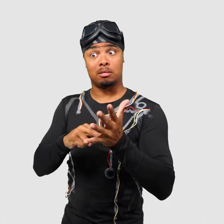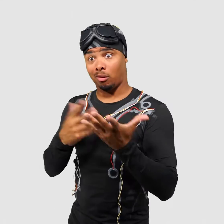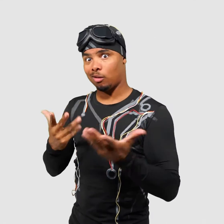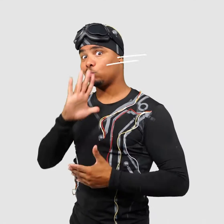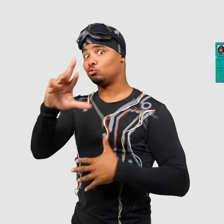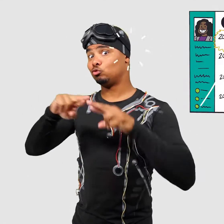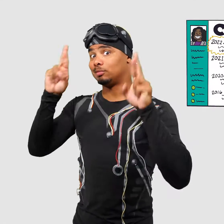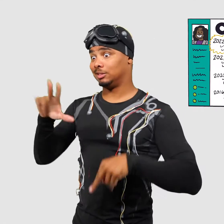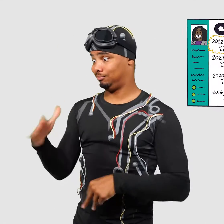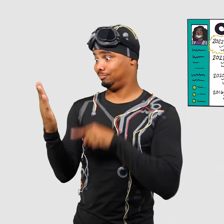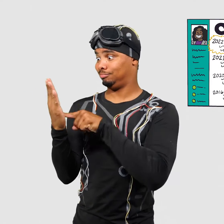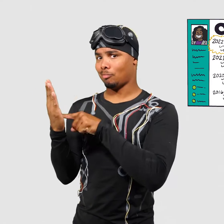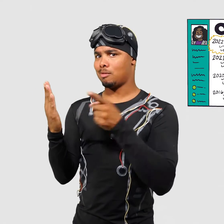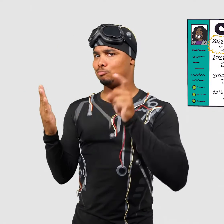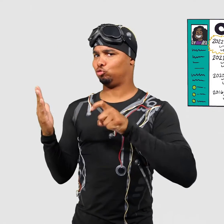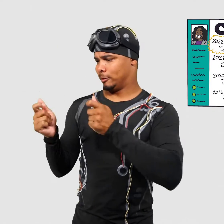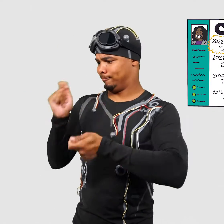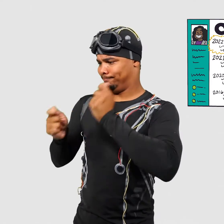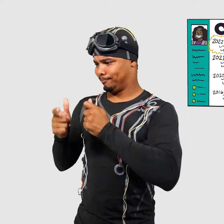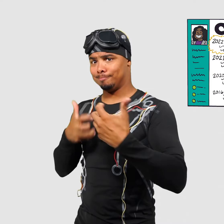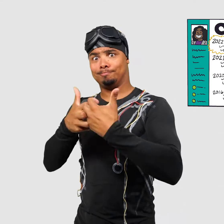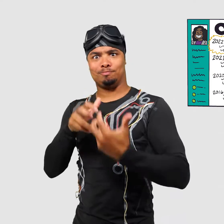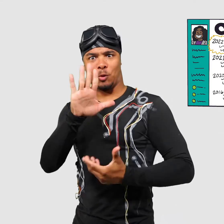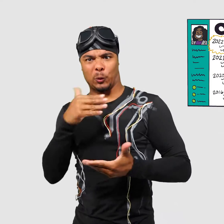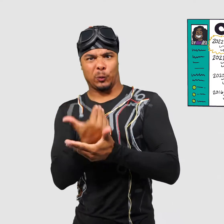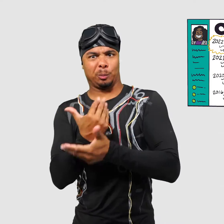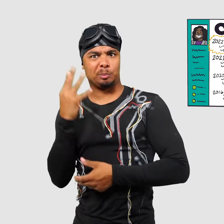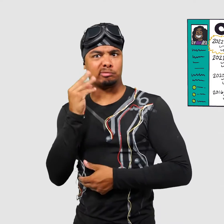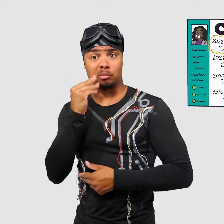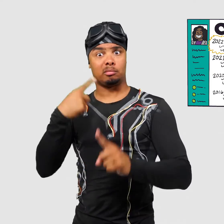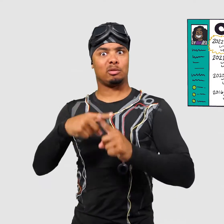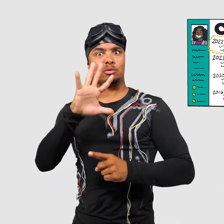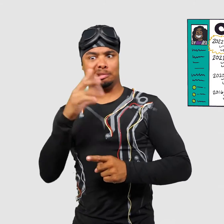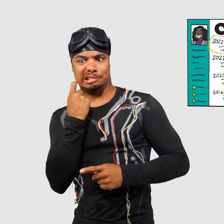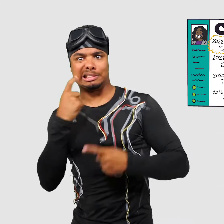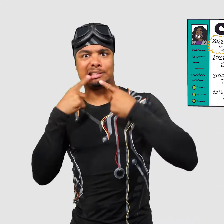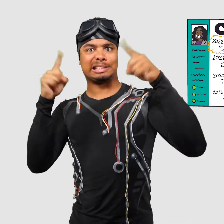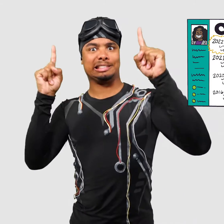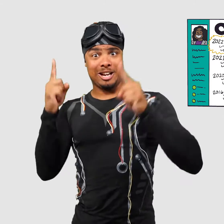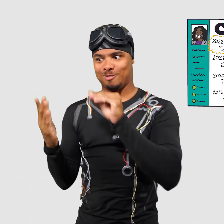Your resume should reflect your most recent and relevant experiences and accomplishments.